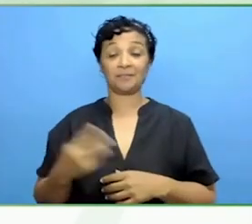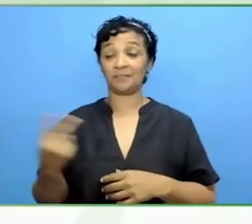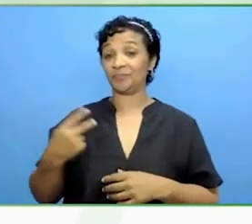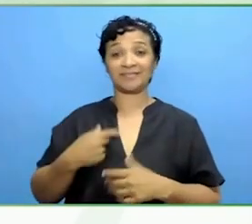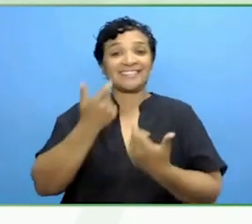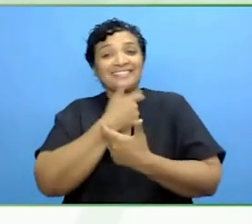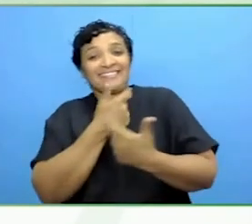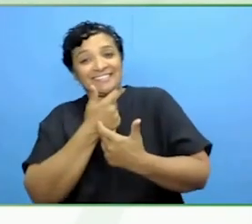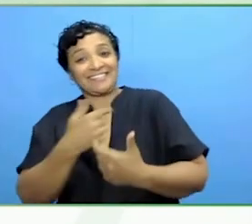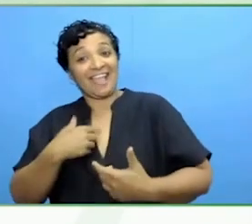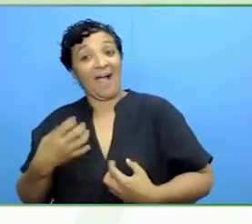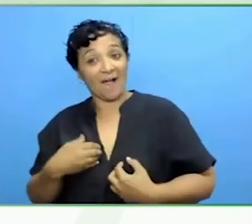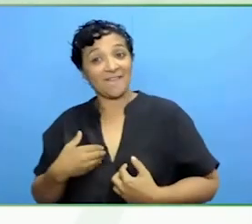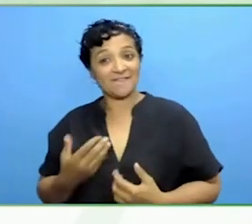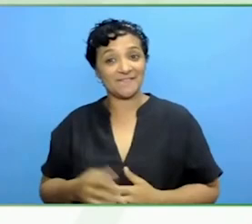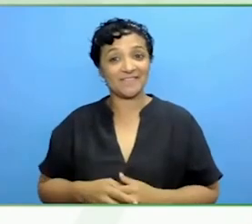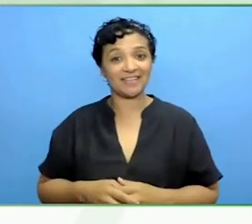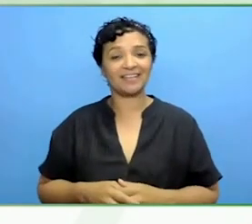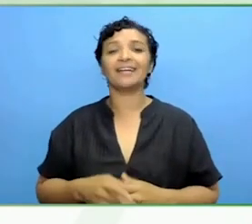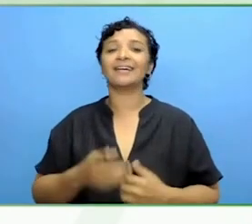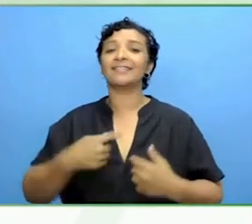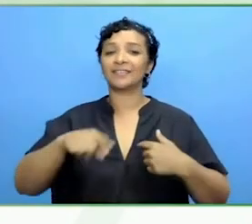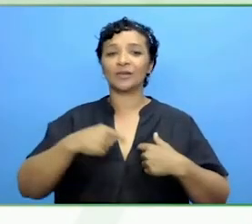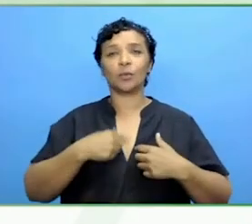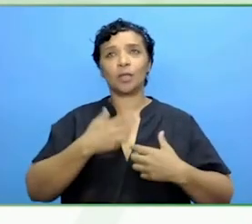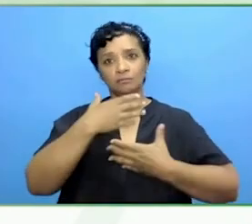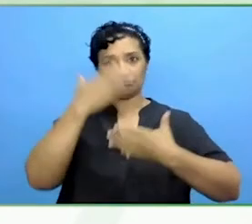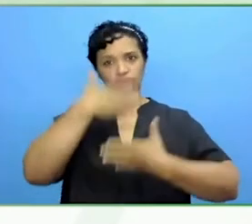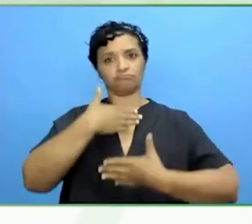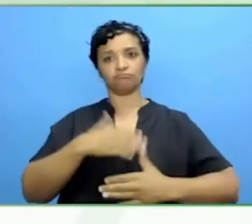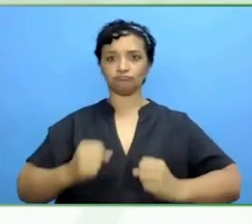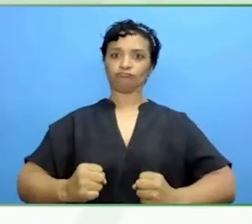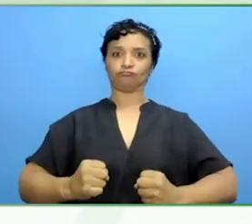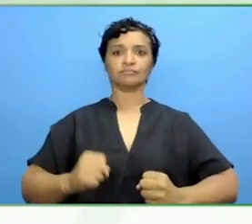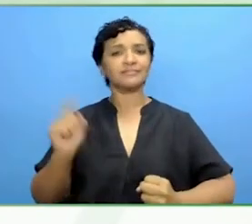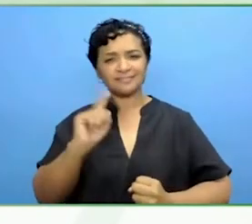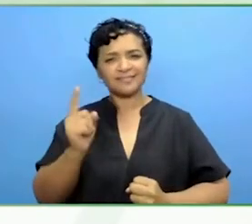We certainly enjoy humour and when you are dealing with very serious